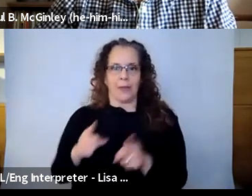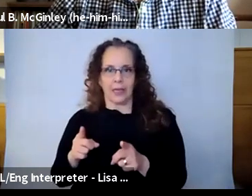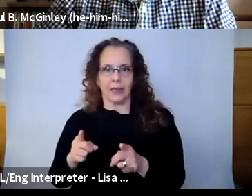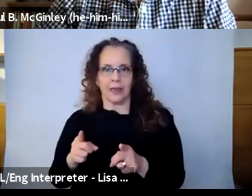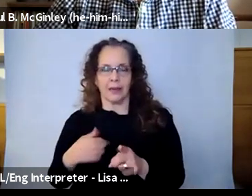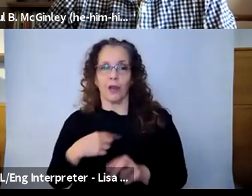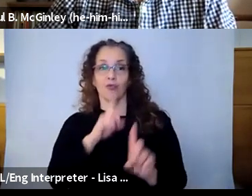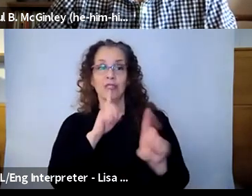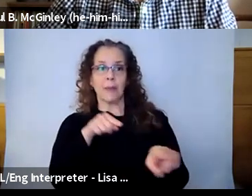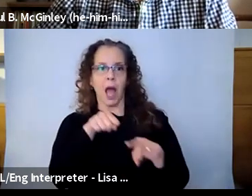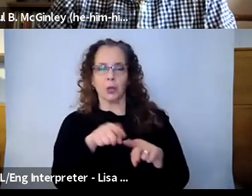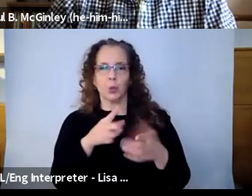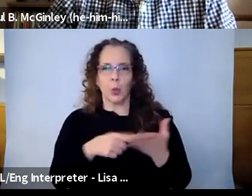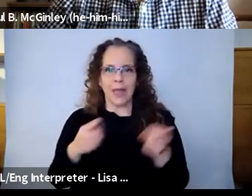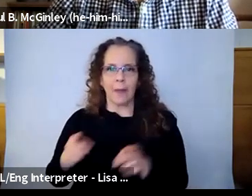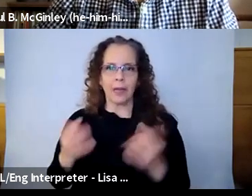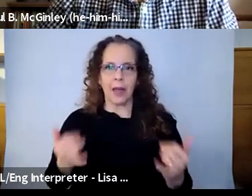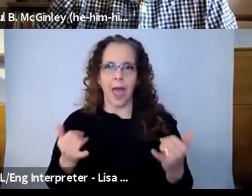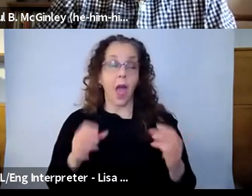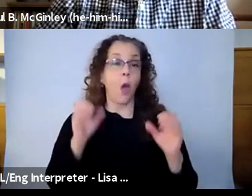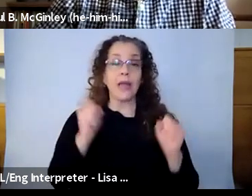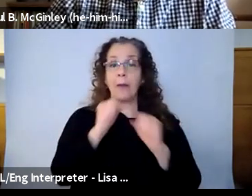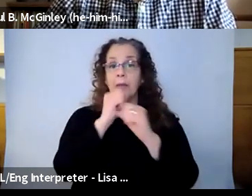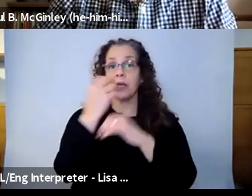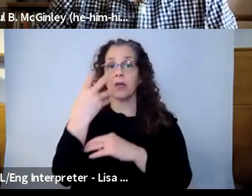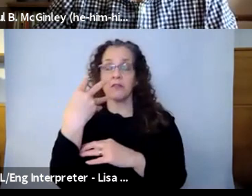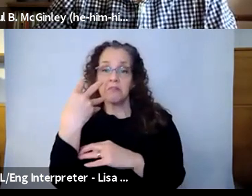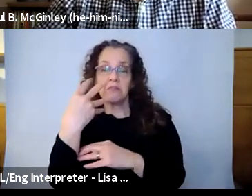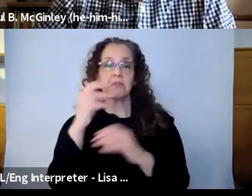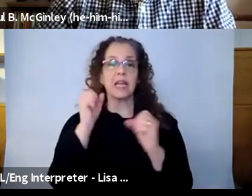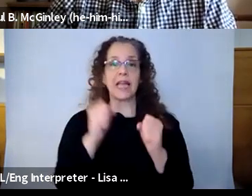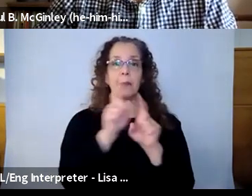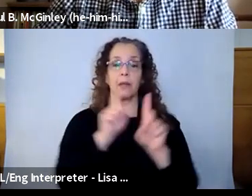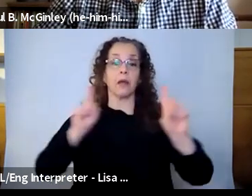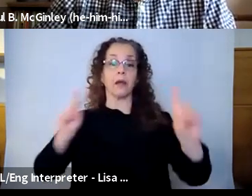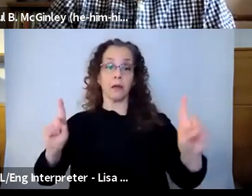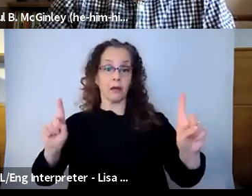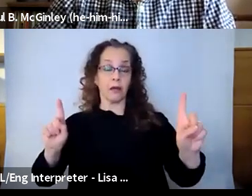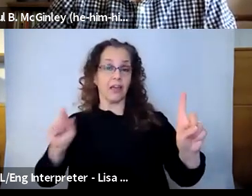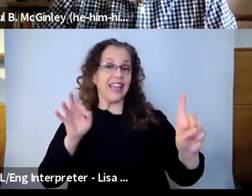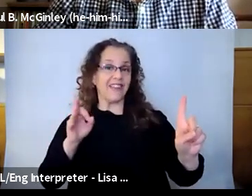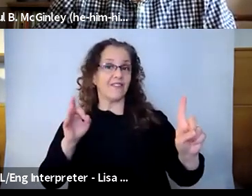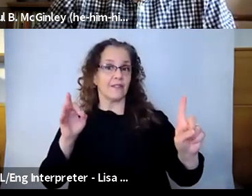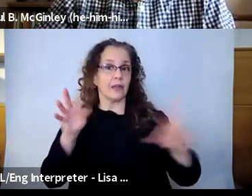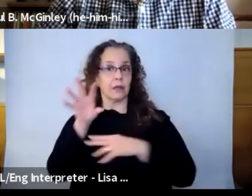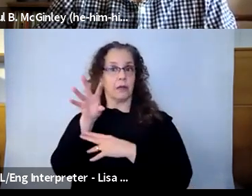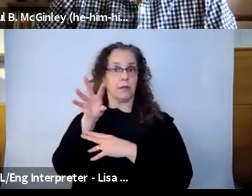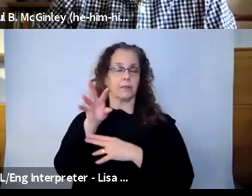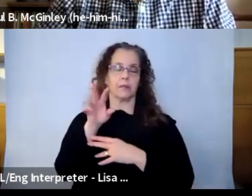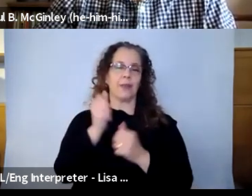digitally, it could be socially distanced, if we're able to produce something that is socially distanced." You know, by this point, everything has been digital, because of the